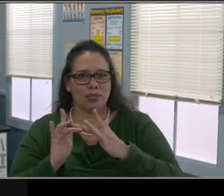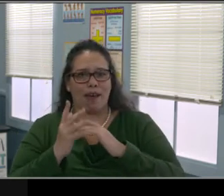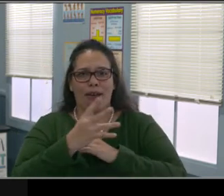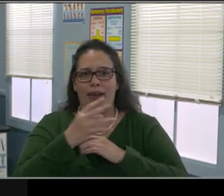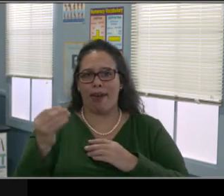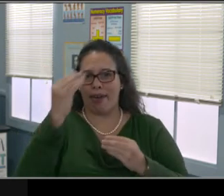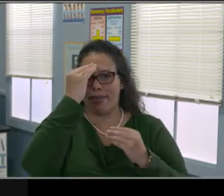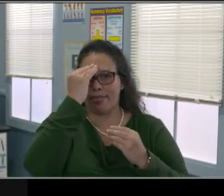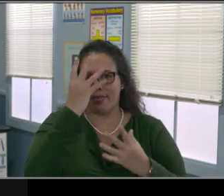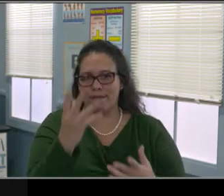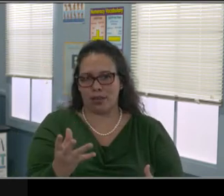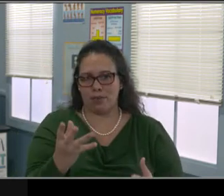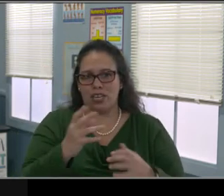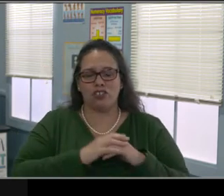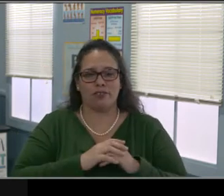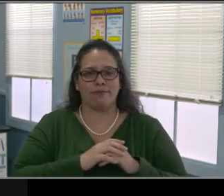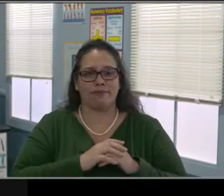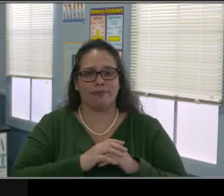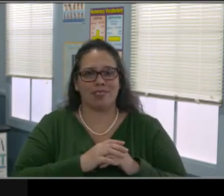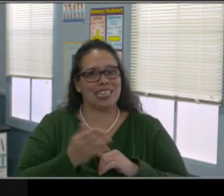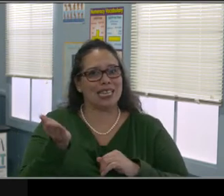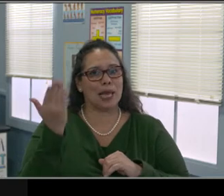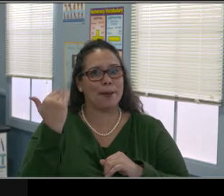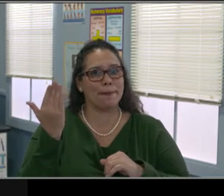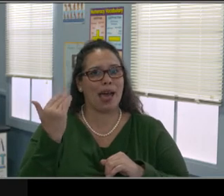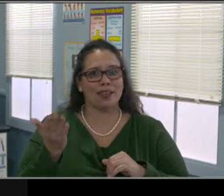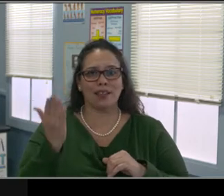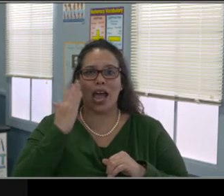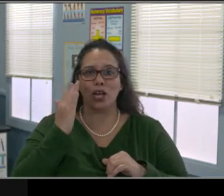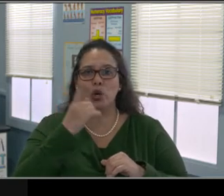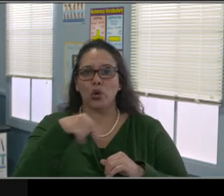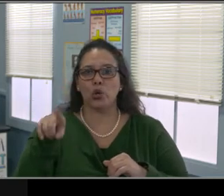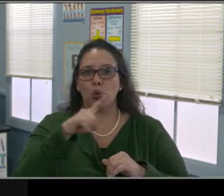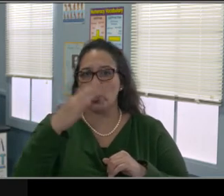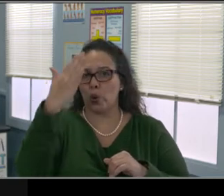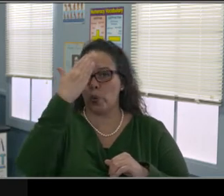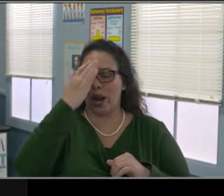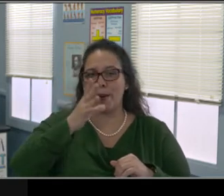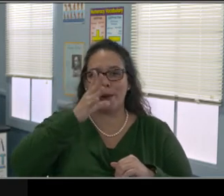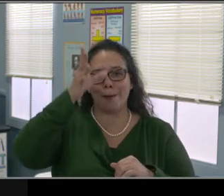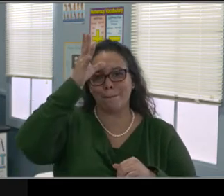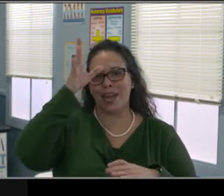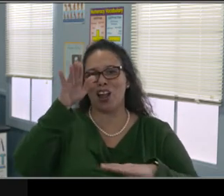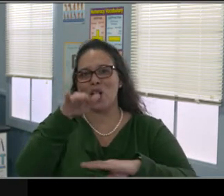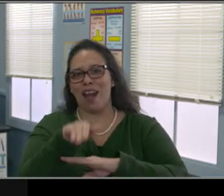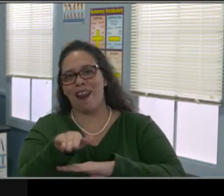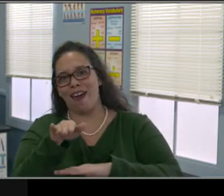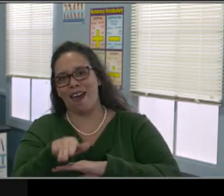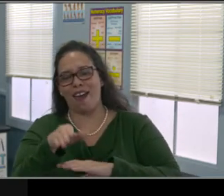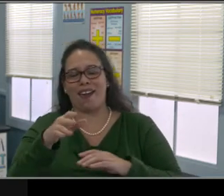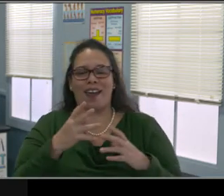Here we go. That when you go to the District website, you're going to go under parents.